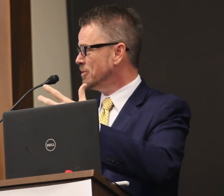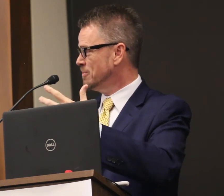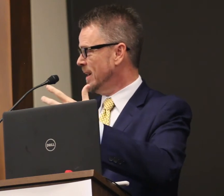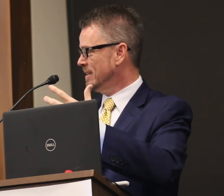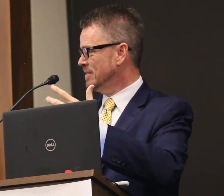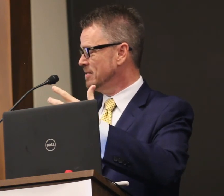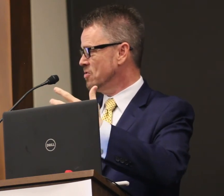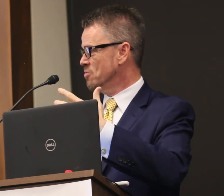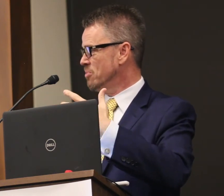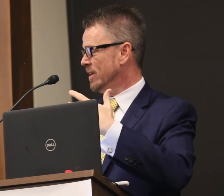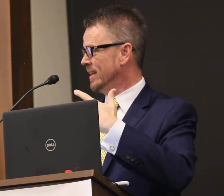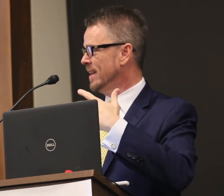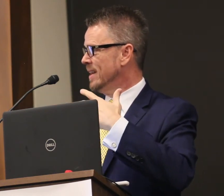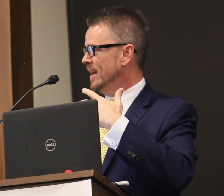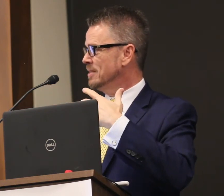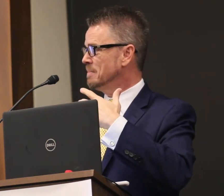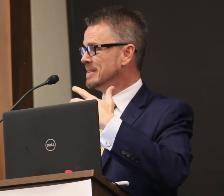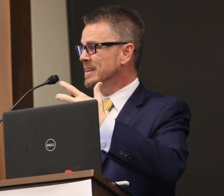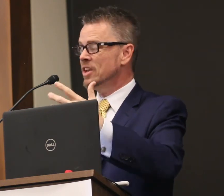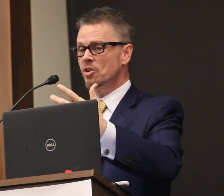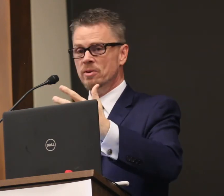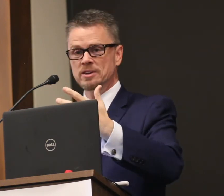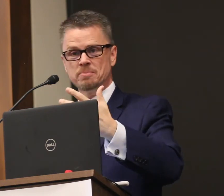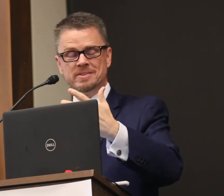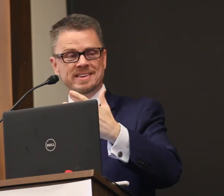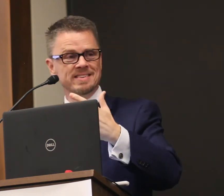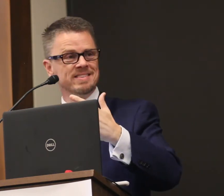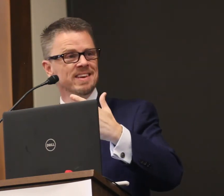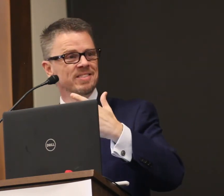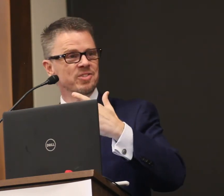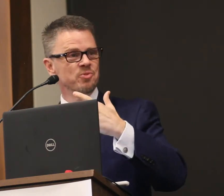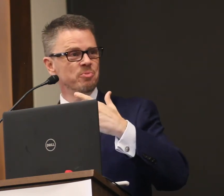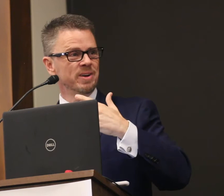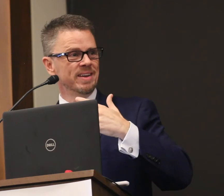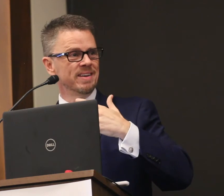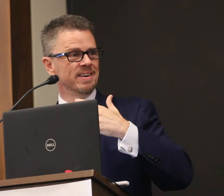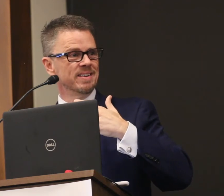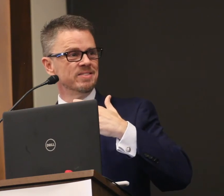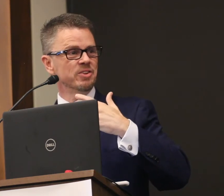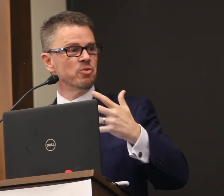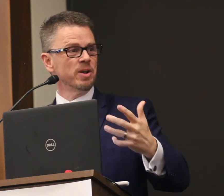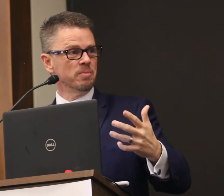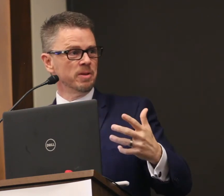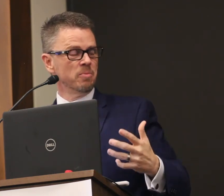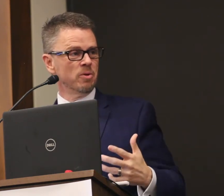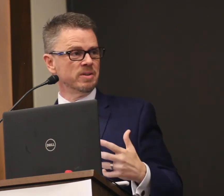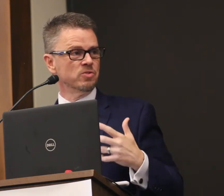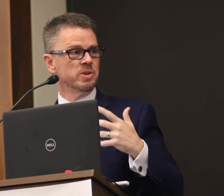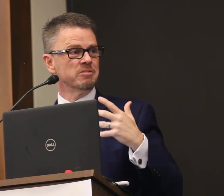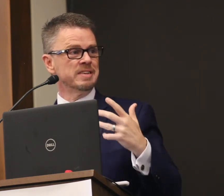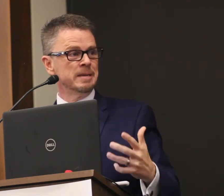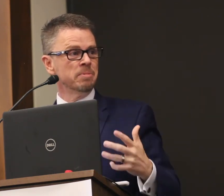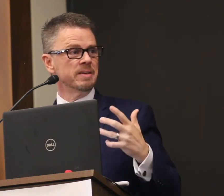perspectives that you bring and the particular expertise that you bring is incredibly important to us.